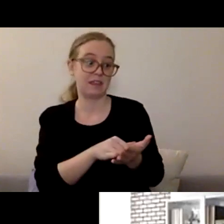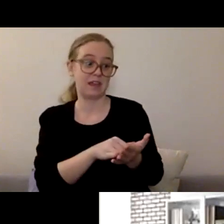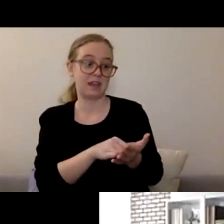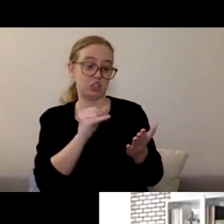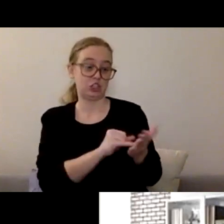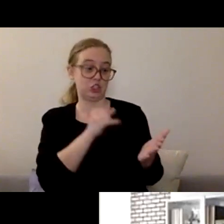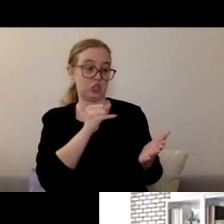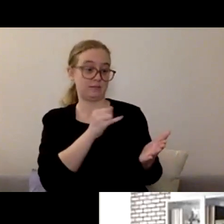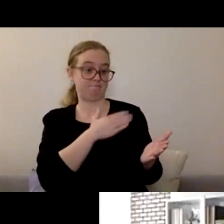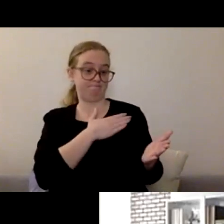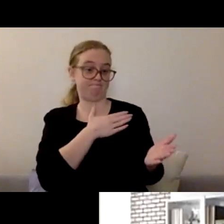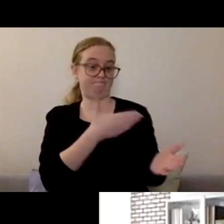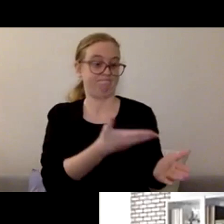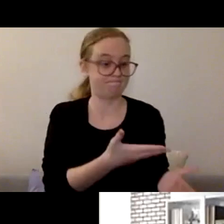to other people, change a person's behavior.